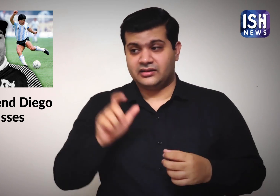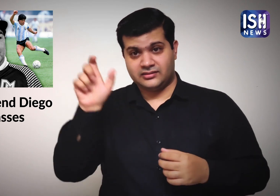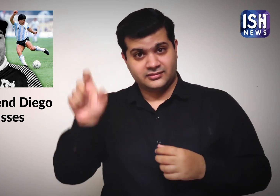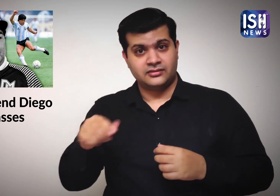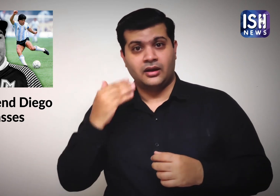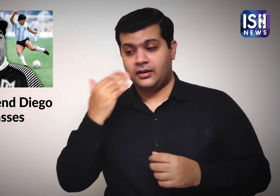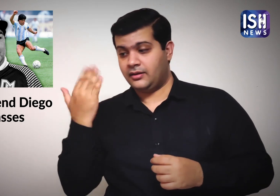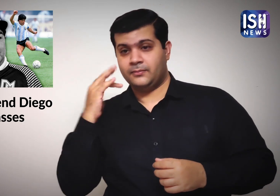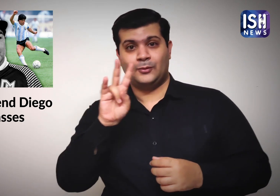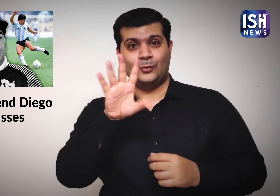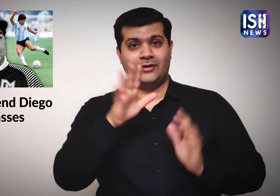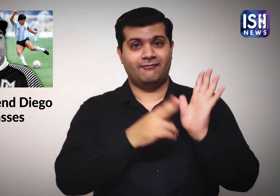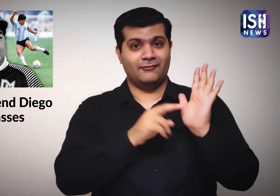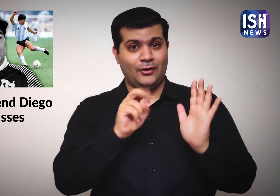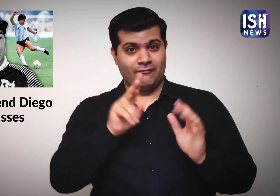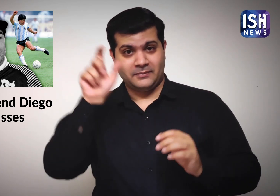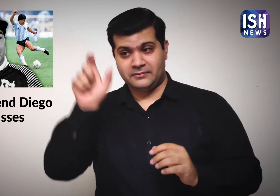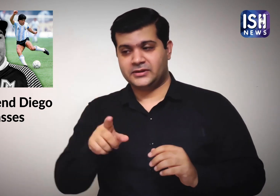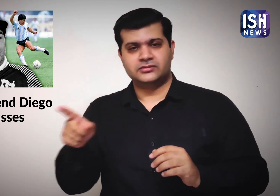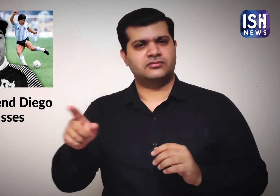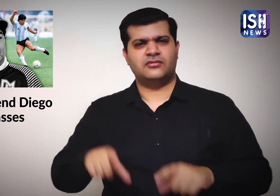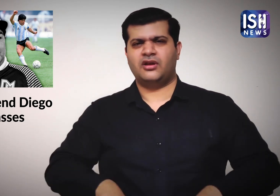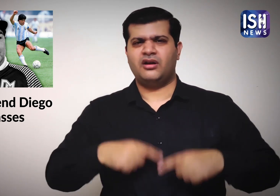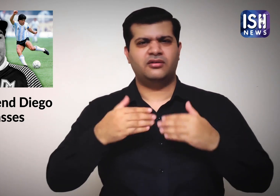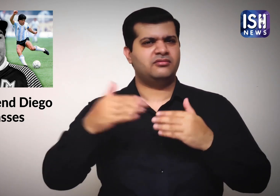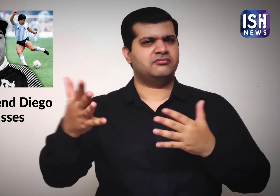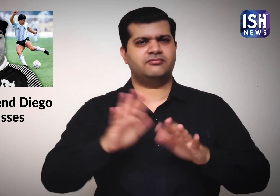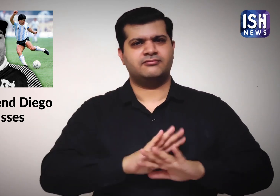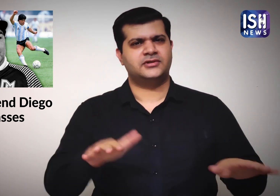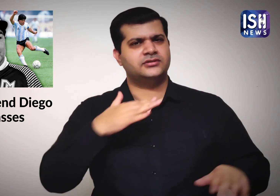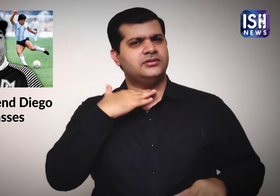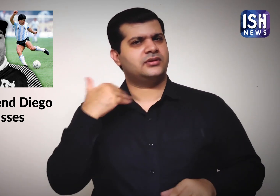Maradona died yesterday on 25th November.